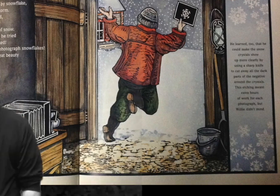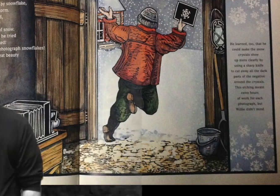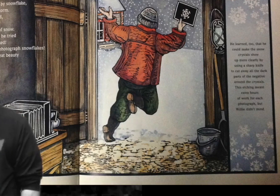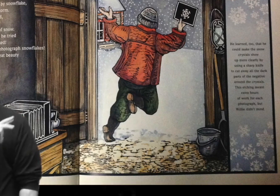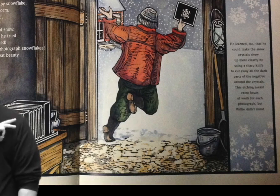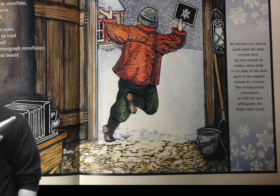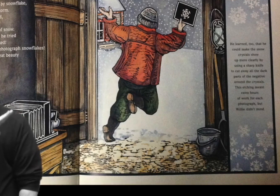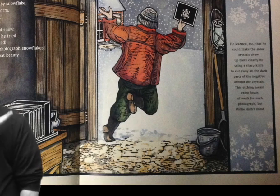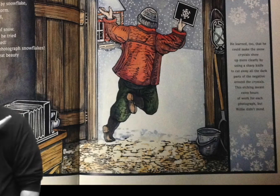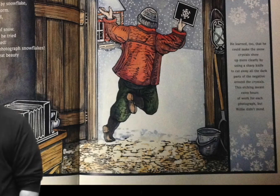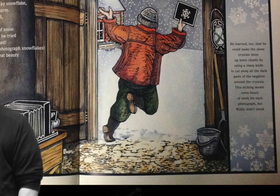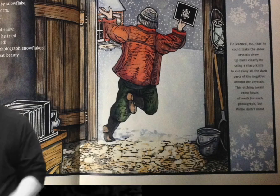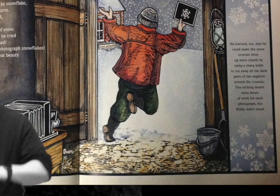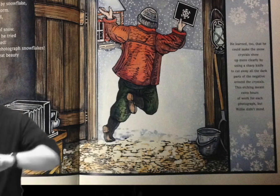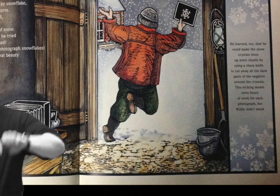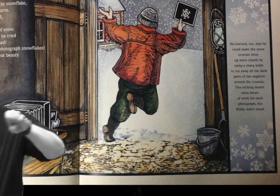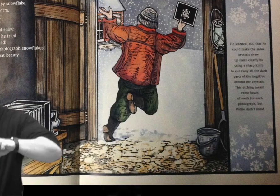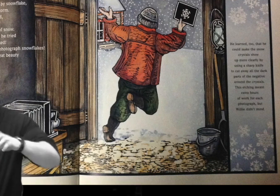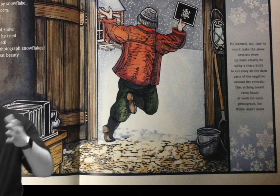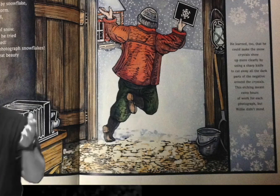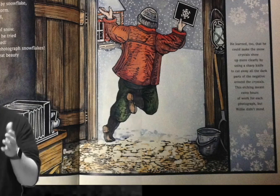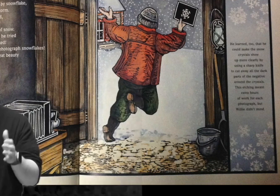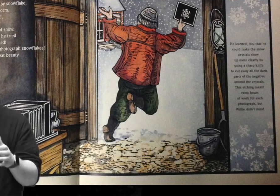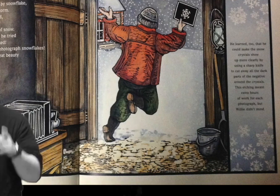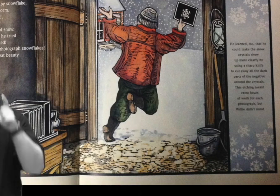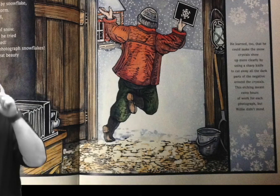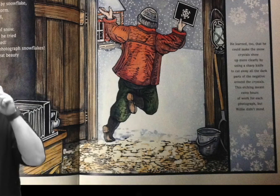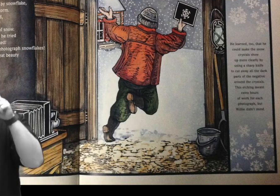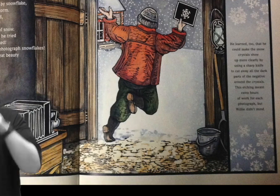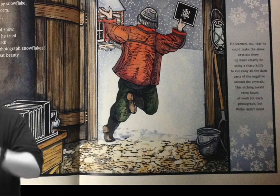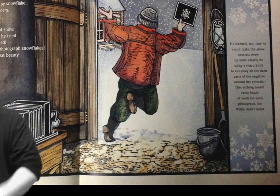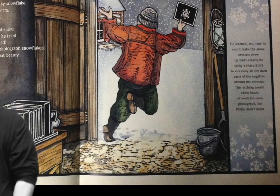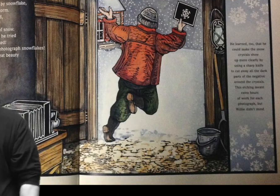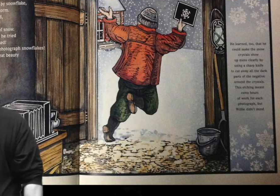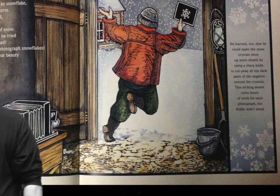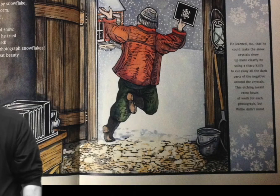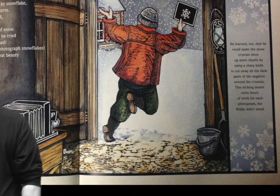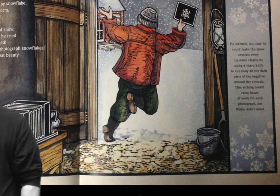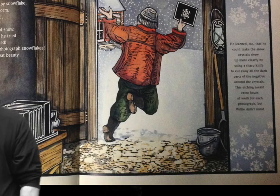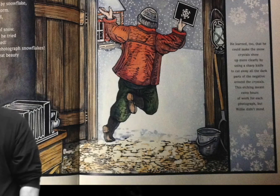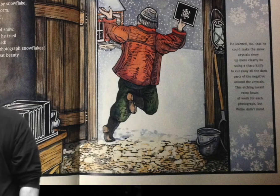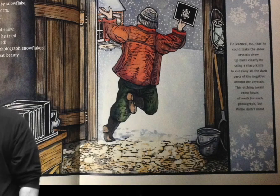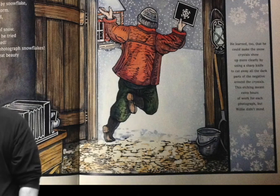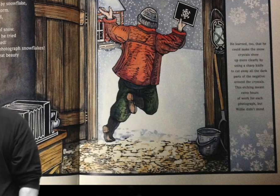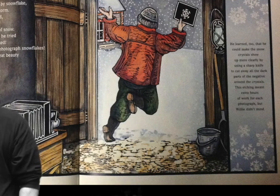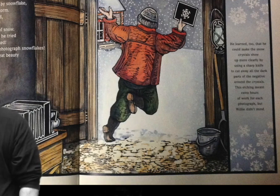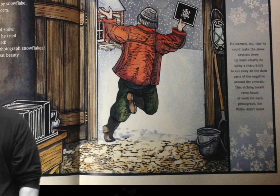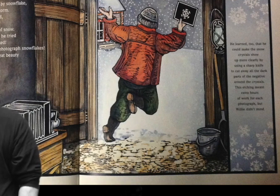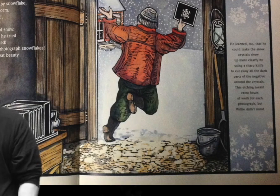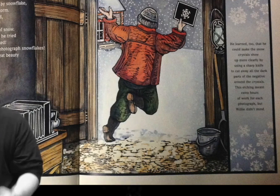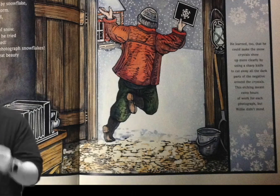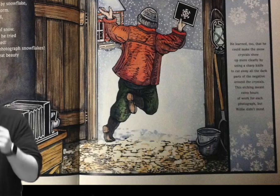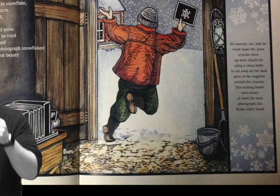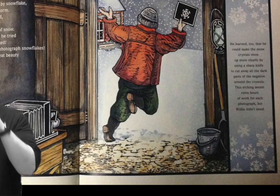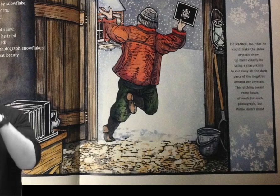Left Panel: Willie’s experiment: He used a very small opening, which let only a little light reach the negative,